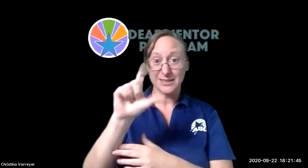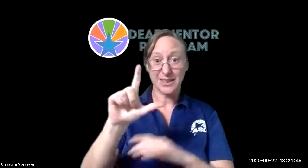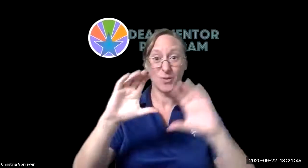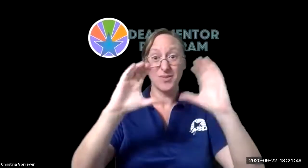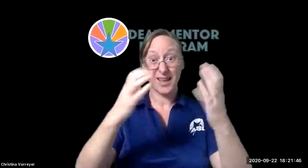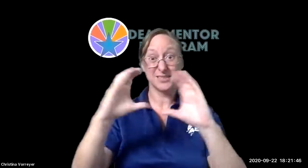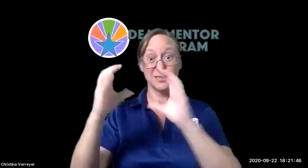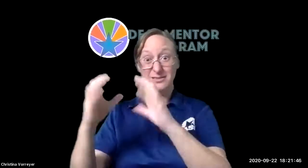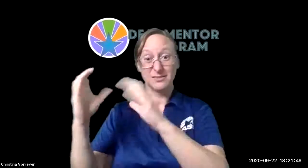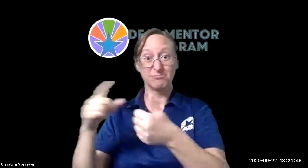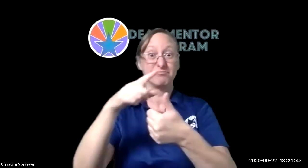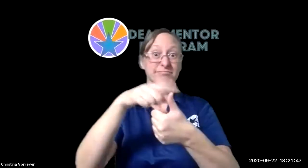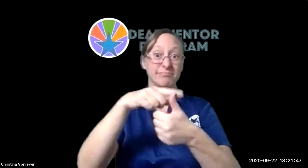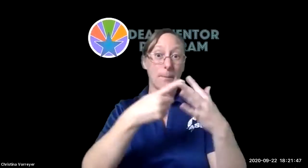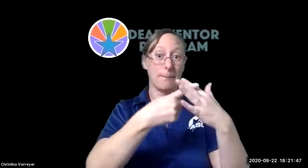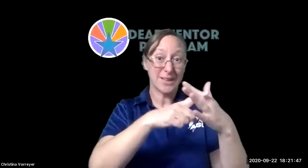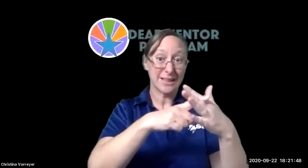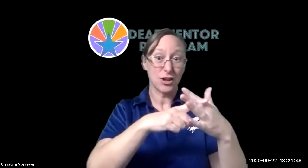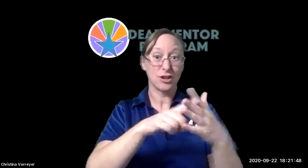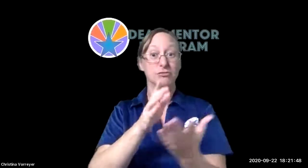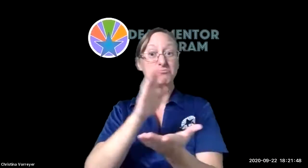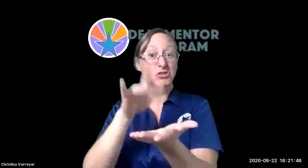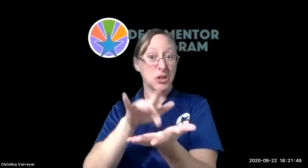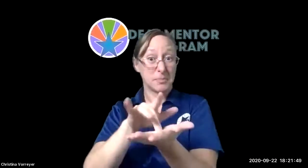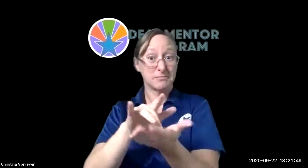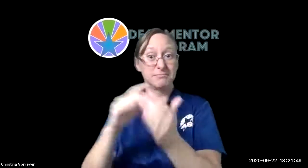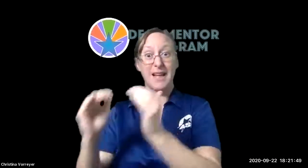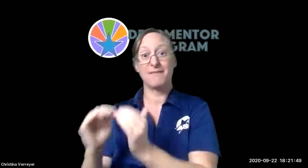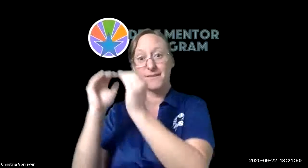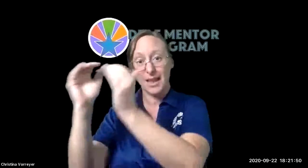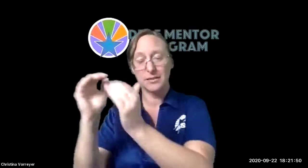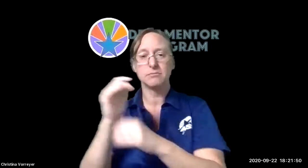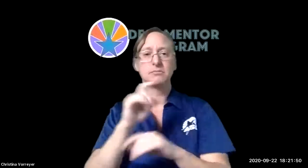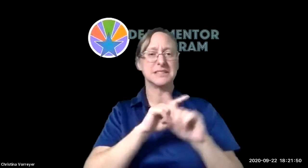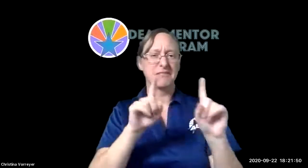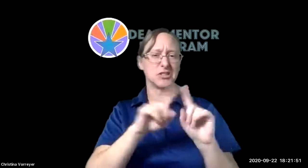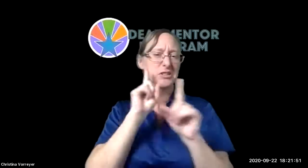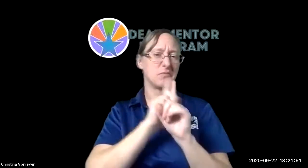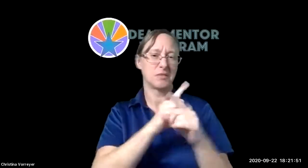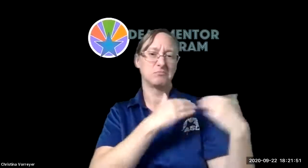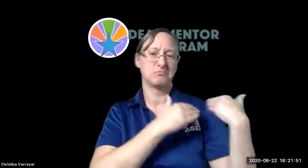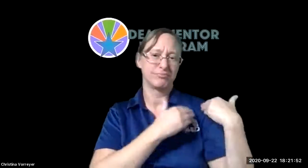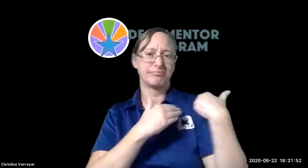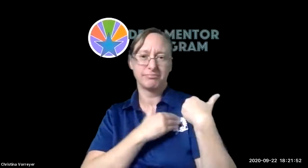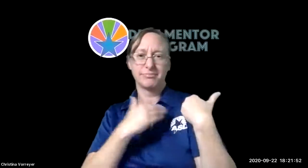we also provide asl classes we have a beginning intermediate and